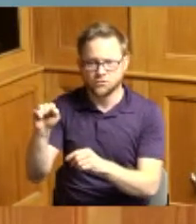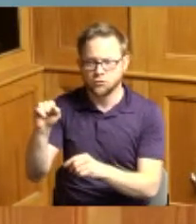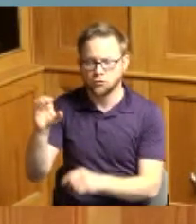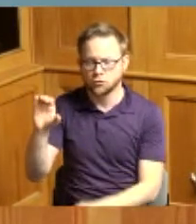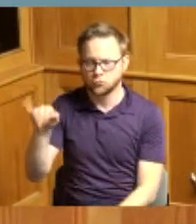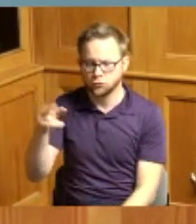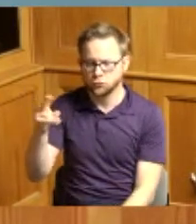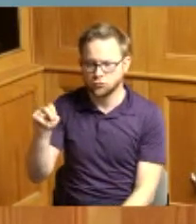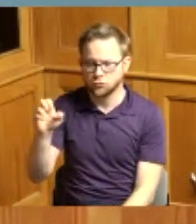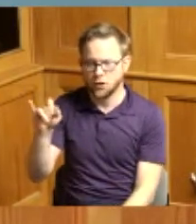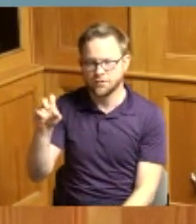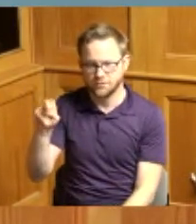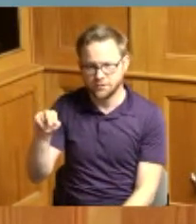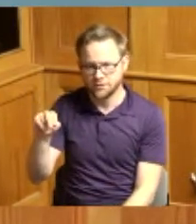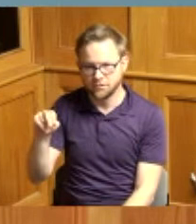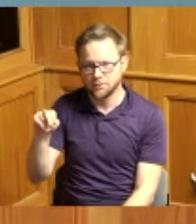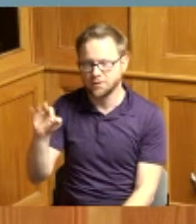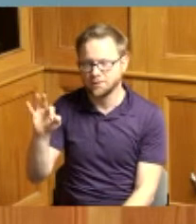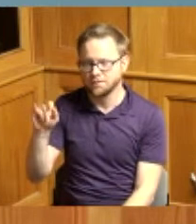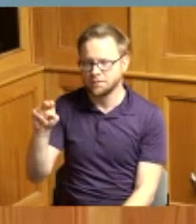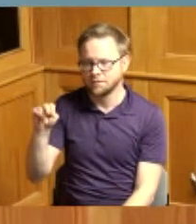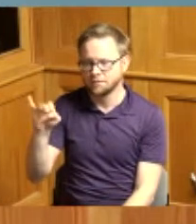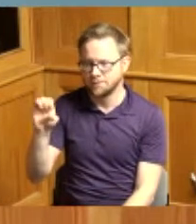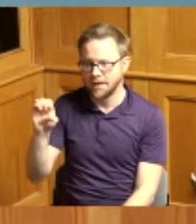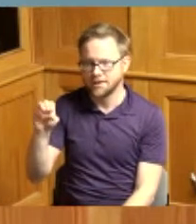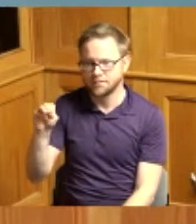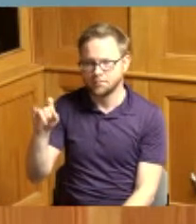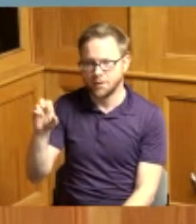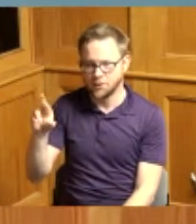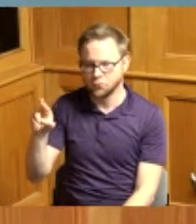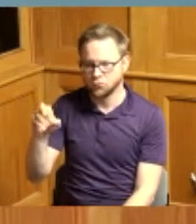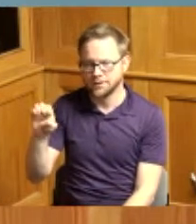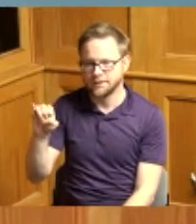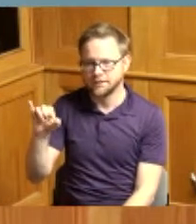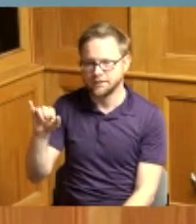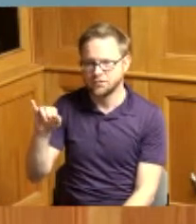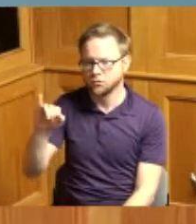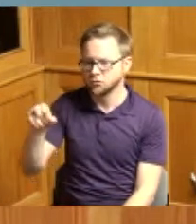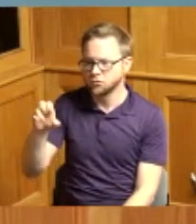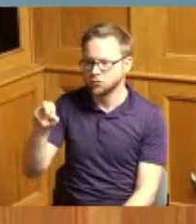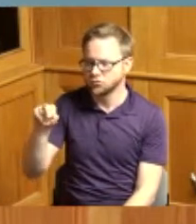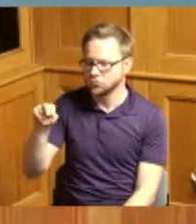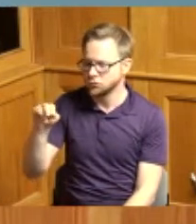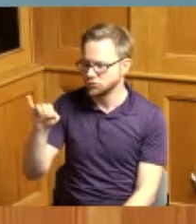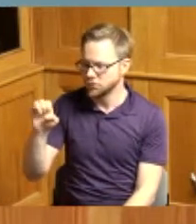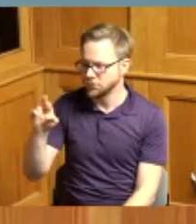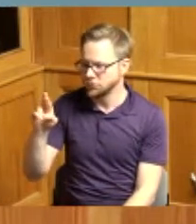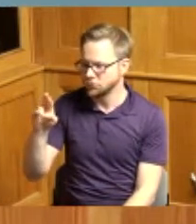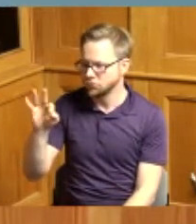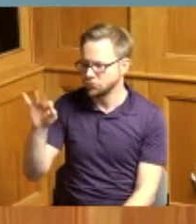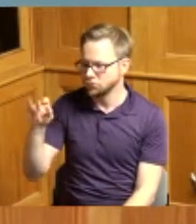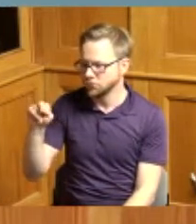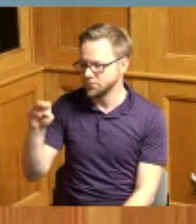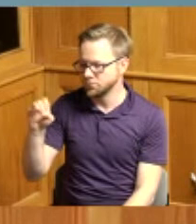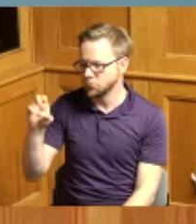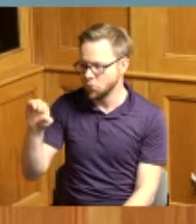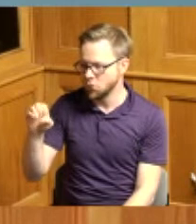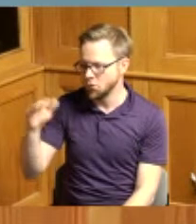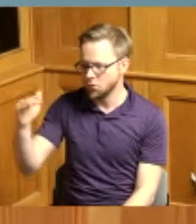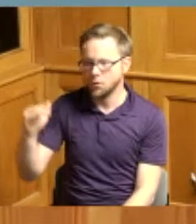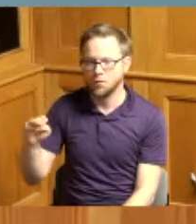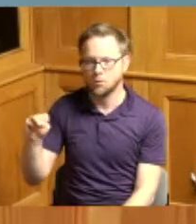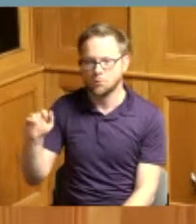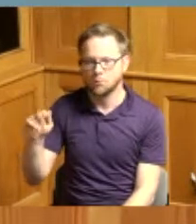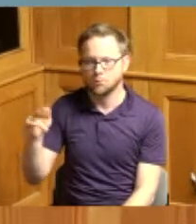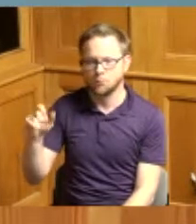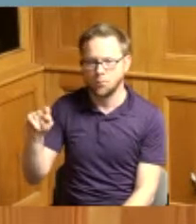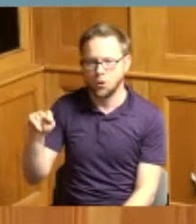Fannie Mallory Gina Ruffin Moore retired Judge Fanon Rucker Margo Spence and Carl Westmoreland